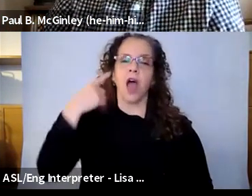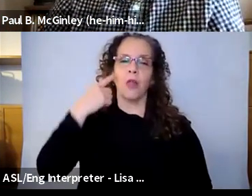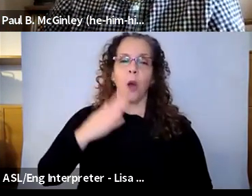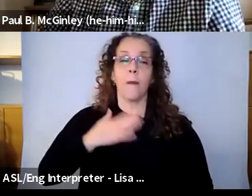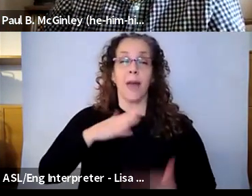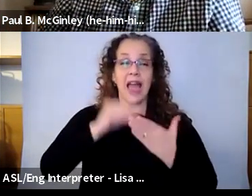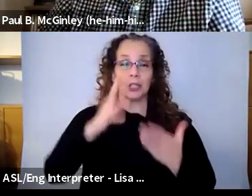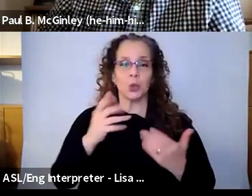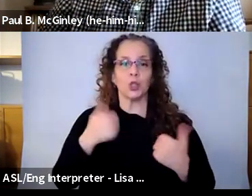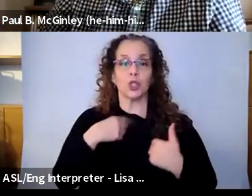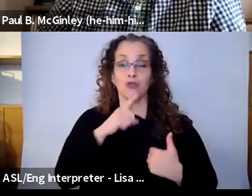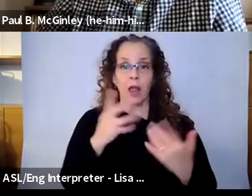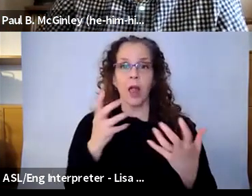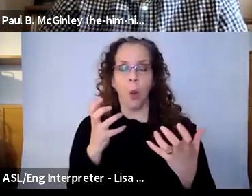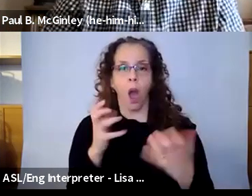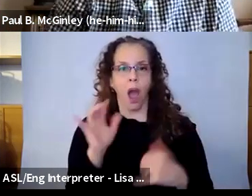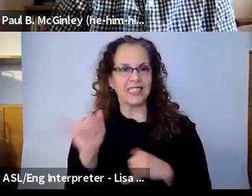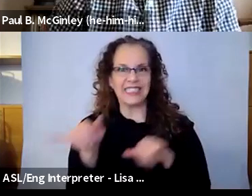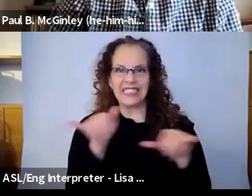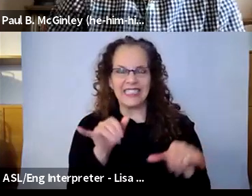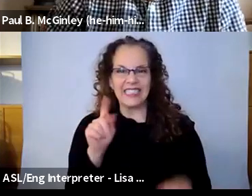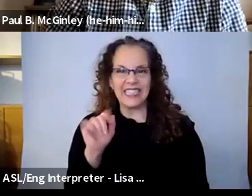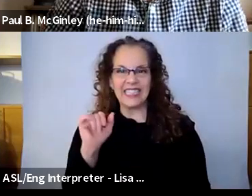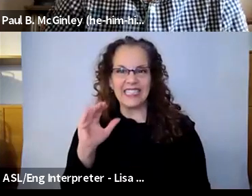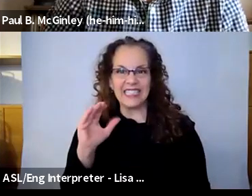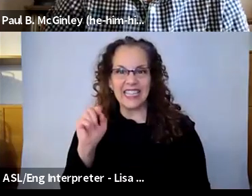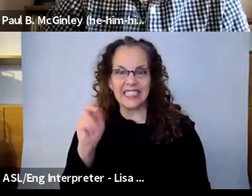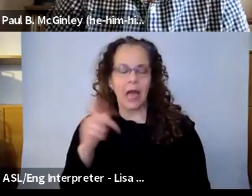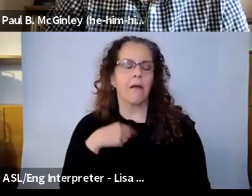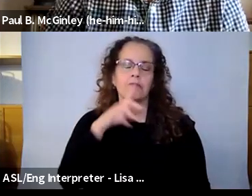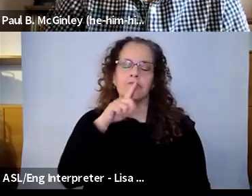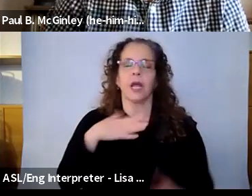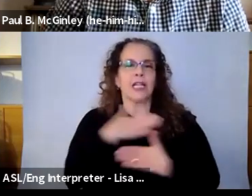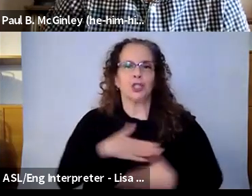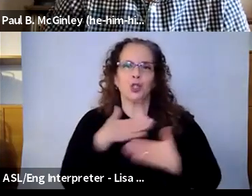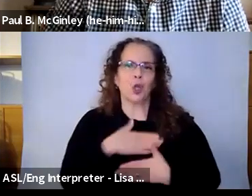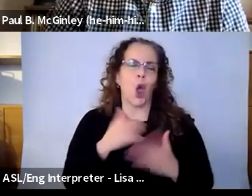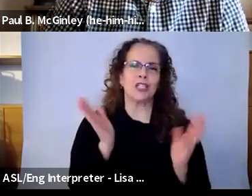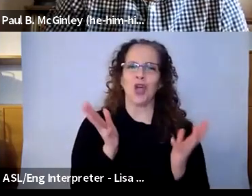for TikTok as well, and they love to speak about it, they love to talk about it, the fact that they look at it, and maybe